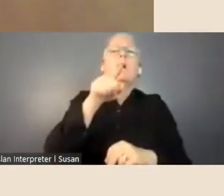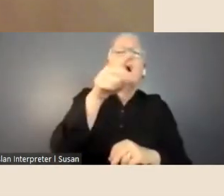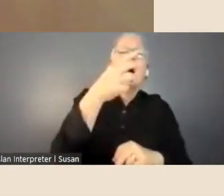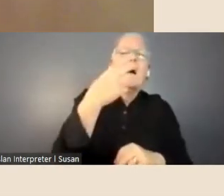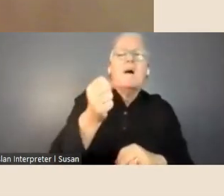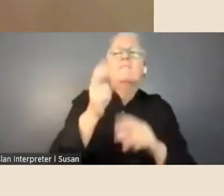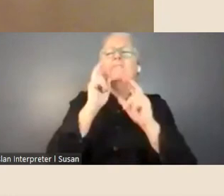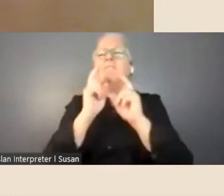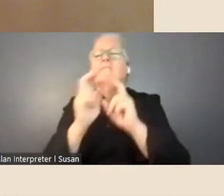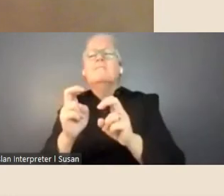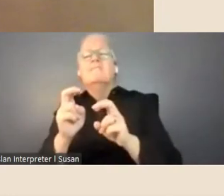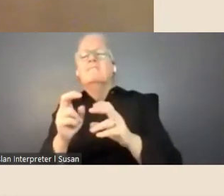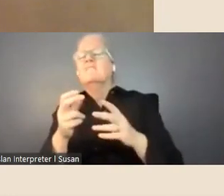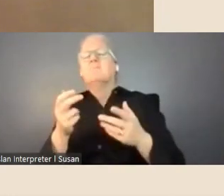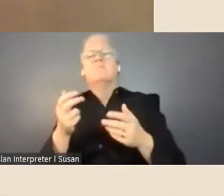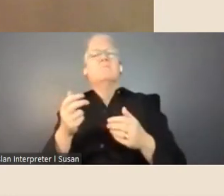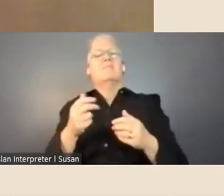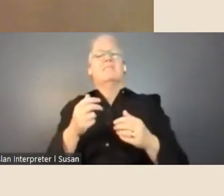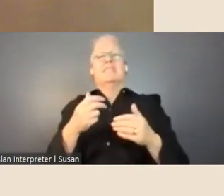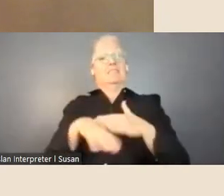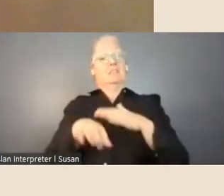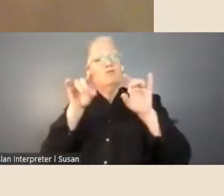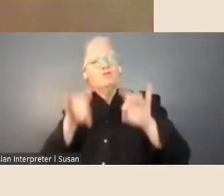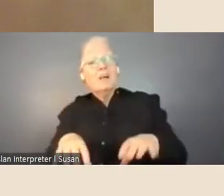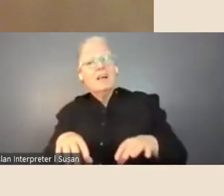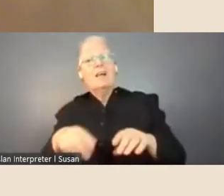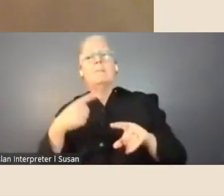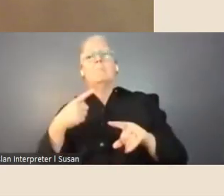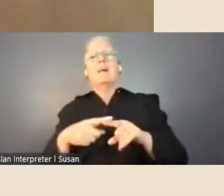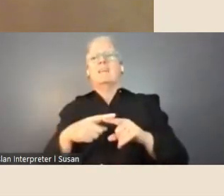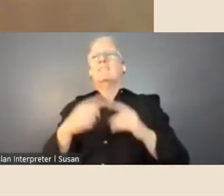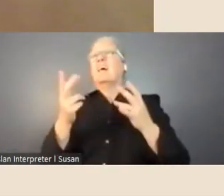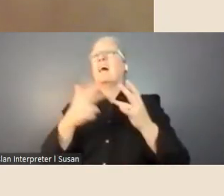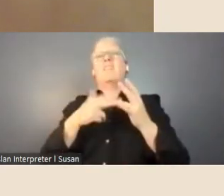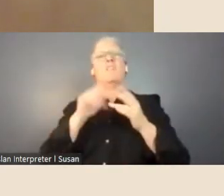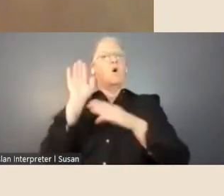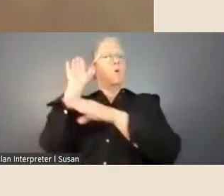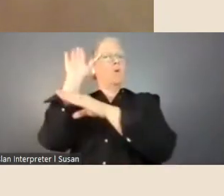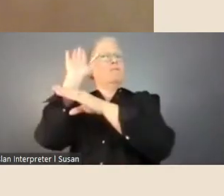local, as in Australia and other offshore institutions, and everybody was more than happy,